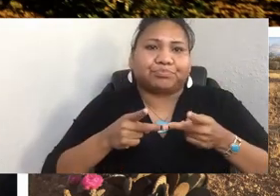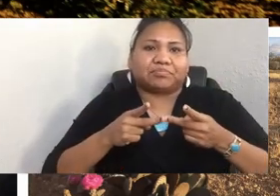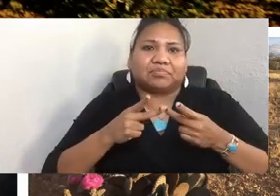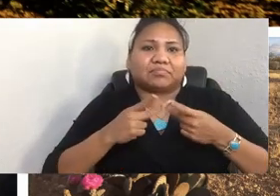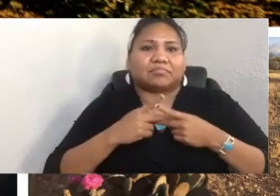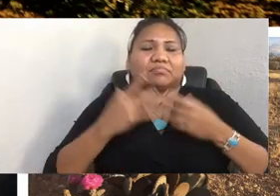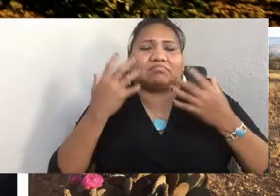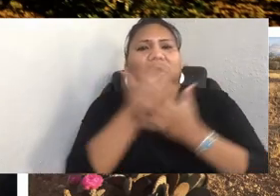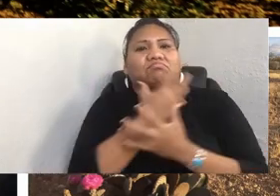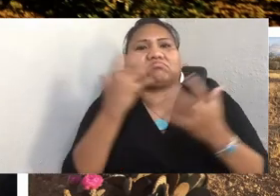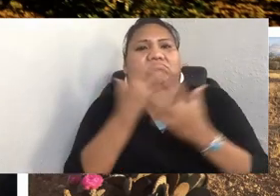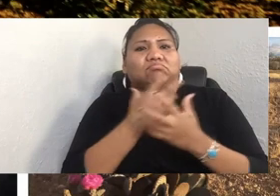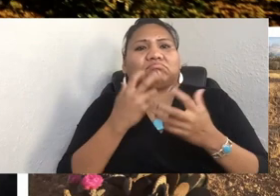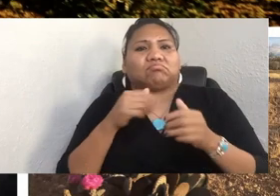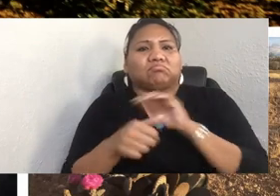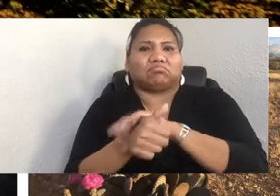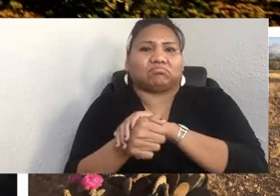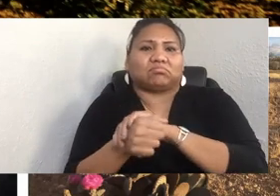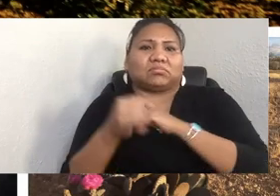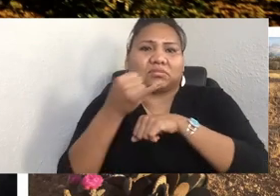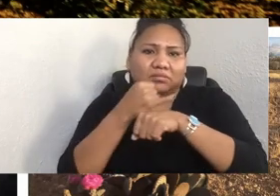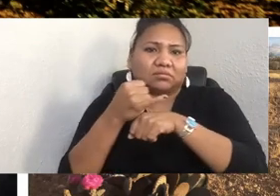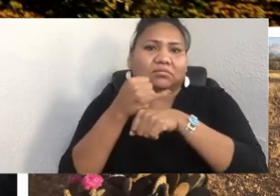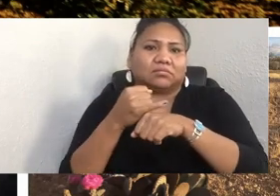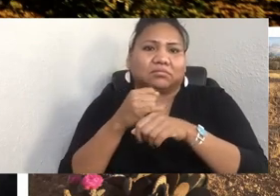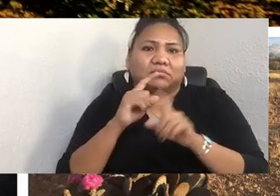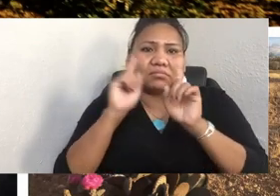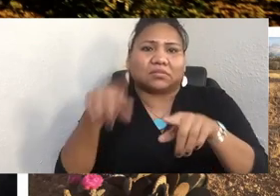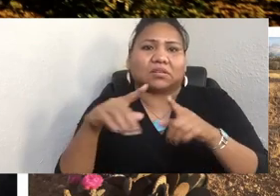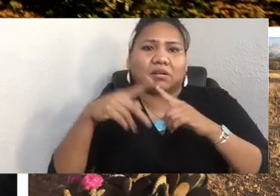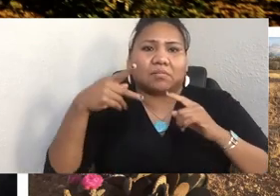I'll never forget being in Paiute country, sitting in a hot spring, greeting the sun